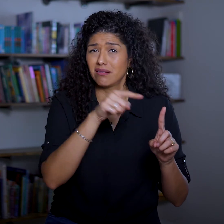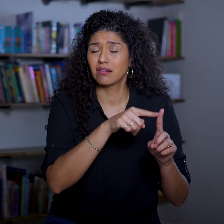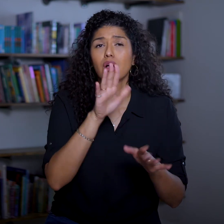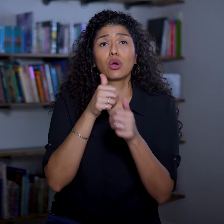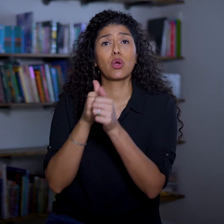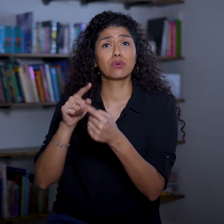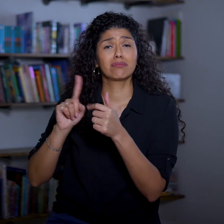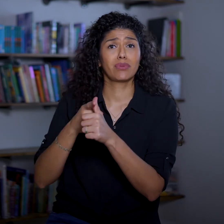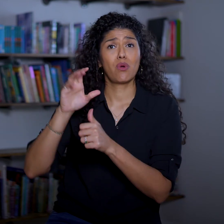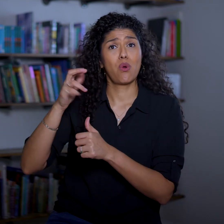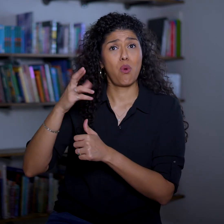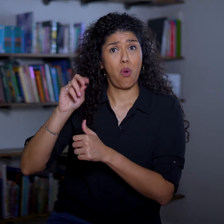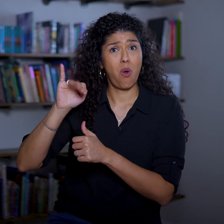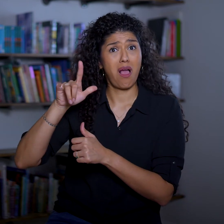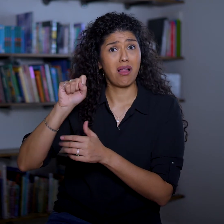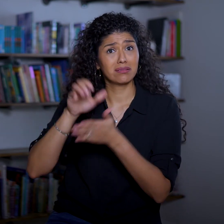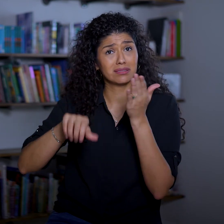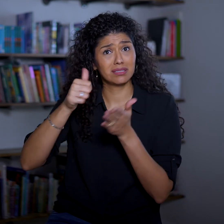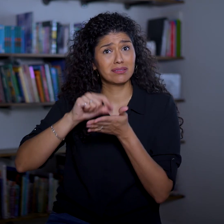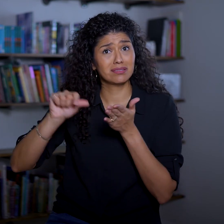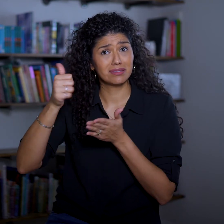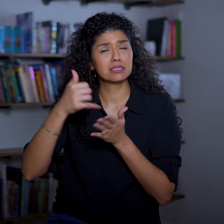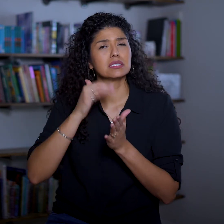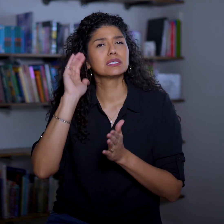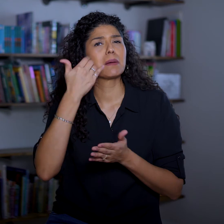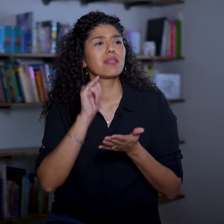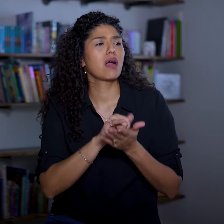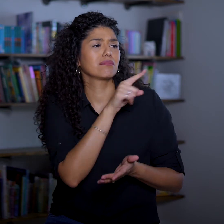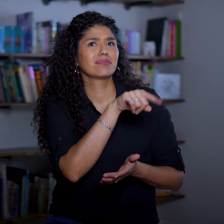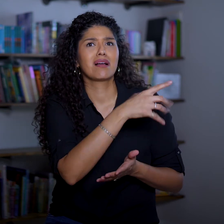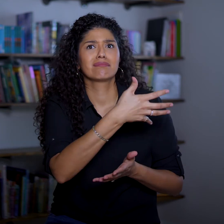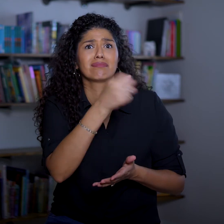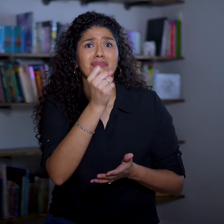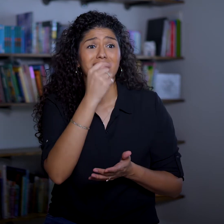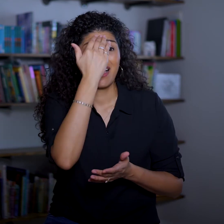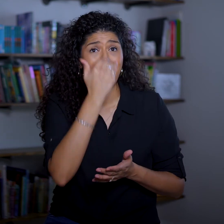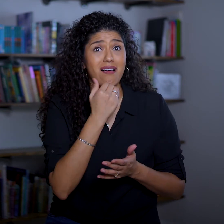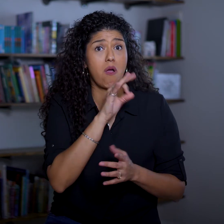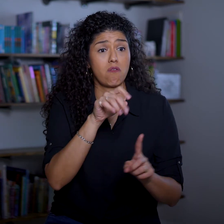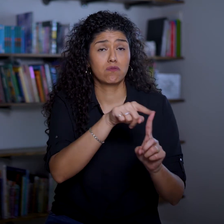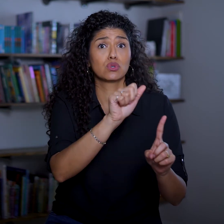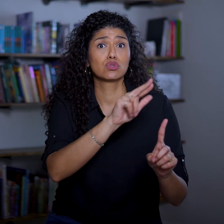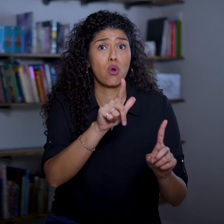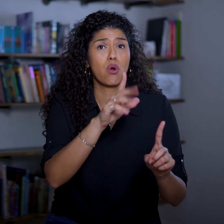According to 1 Chronicles 10:10, it seems the Philistines took the head of Saul